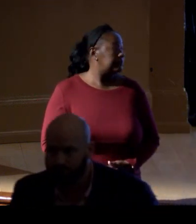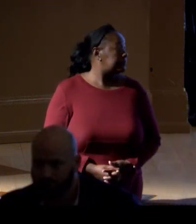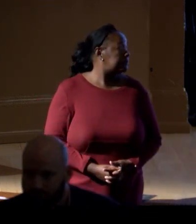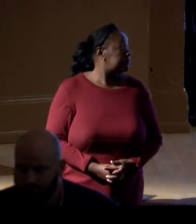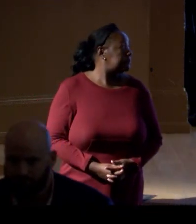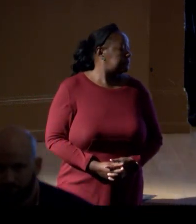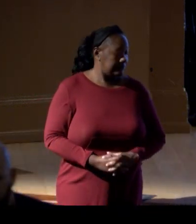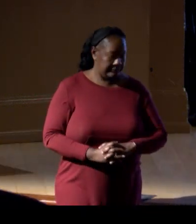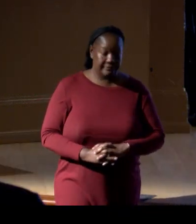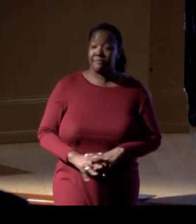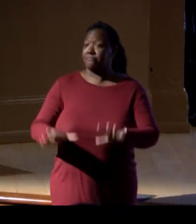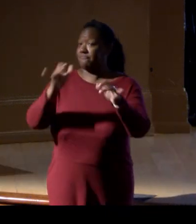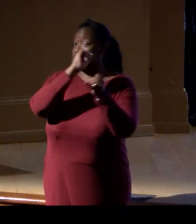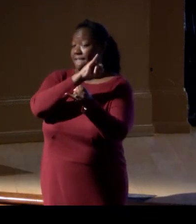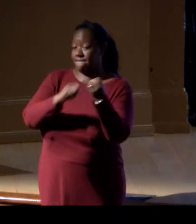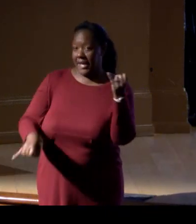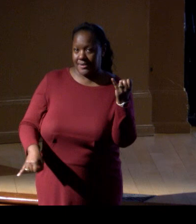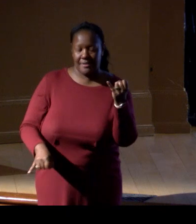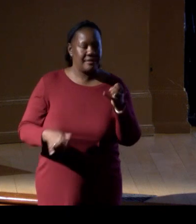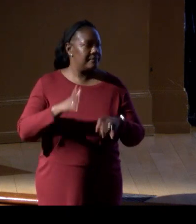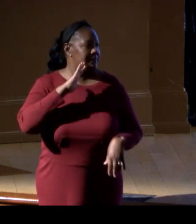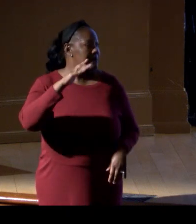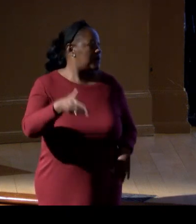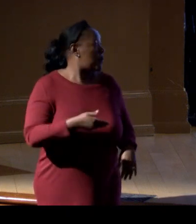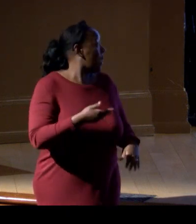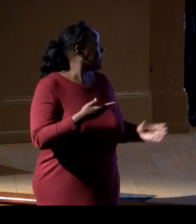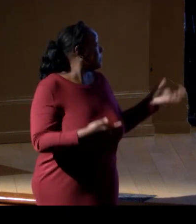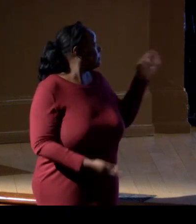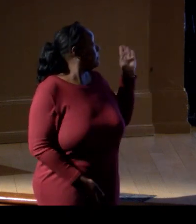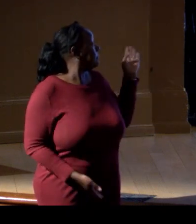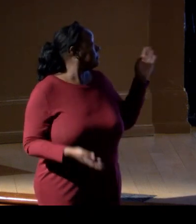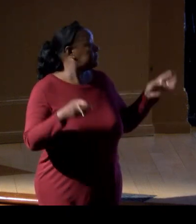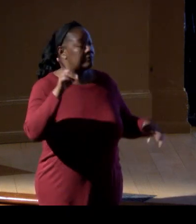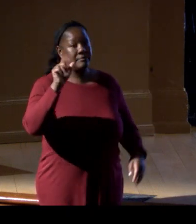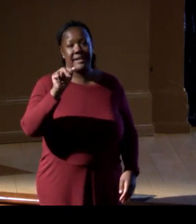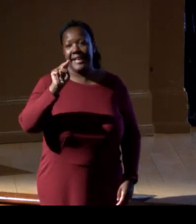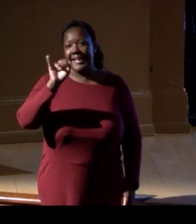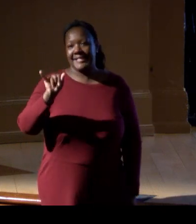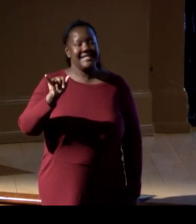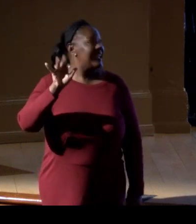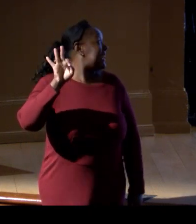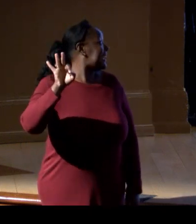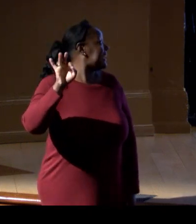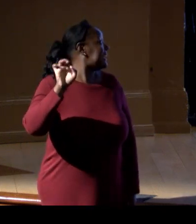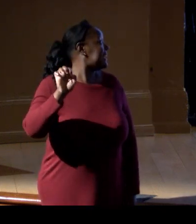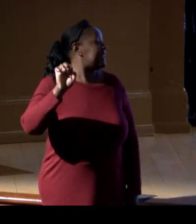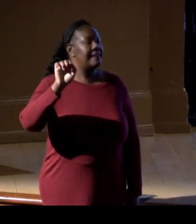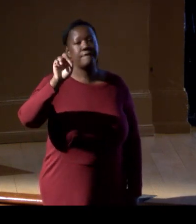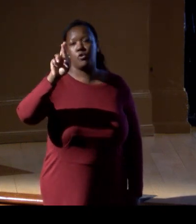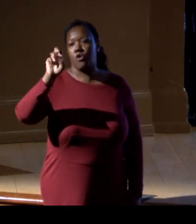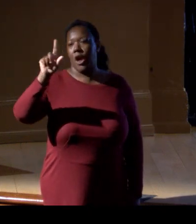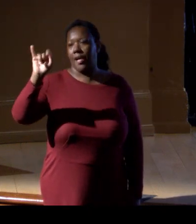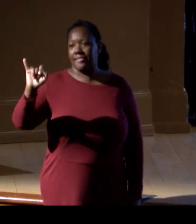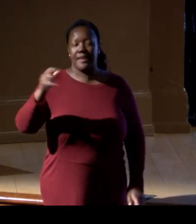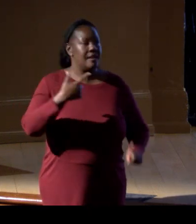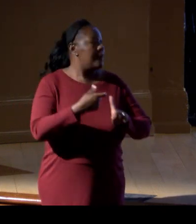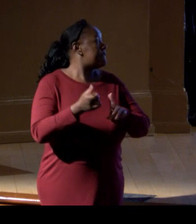Okay, and finally, welcome Dani Farelli from the Office of Science, Technology, and Policy from the Office of the President.